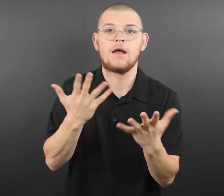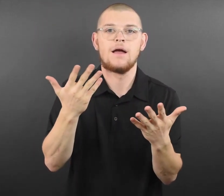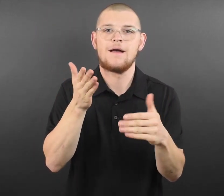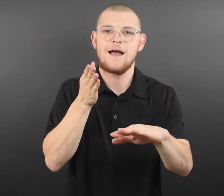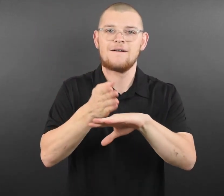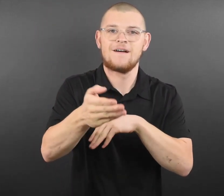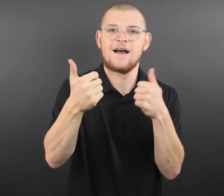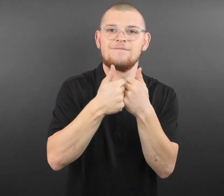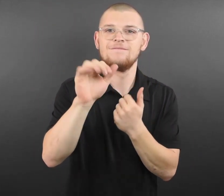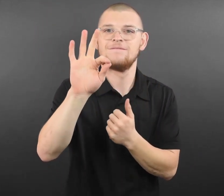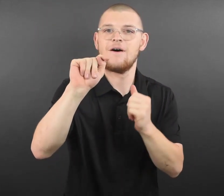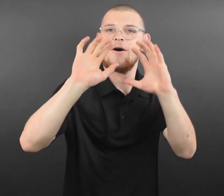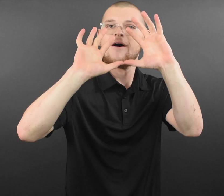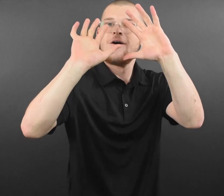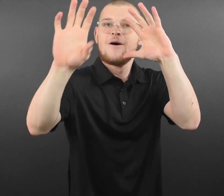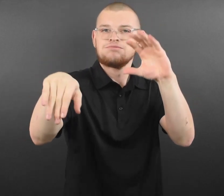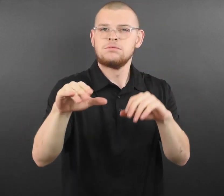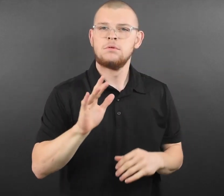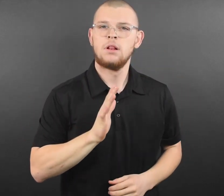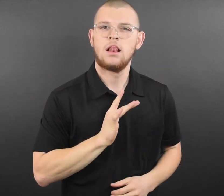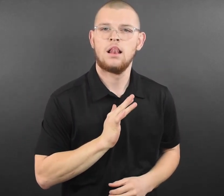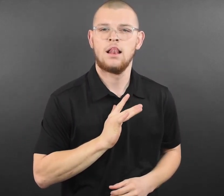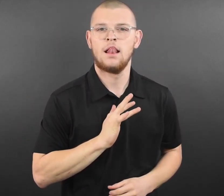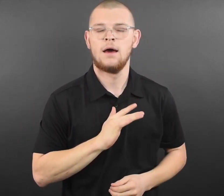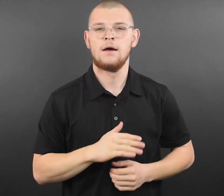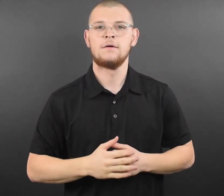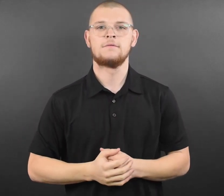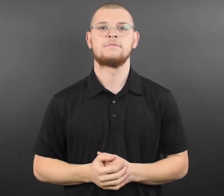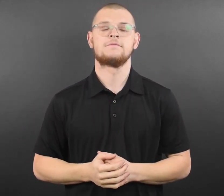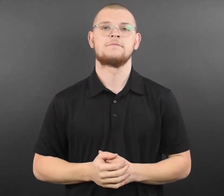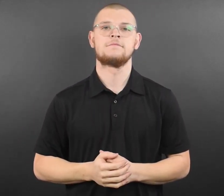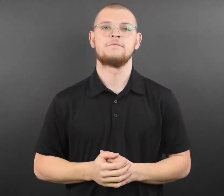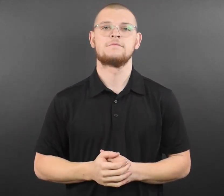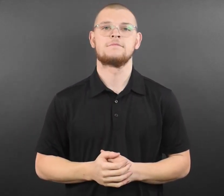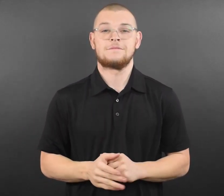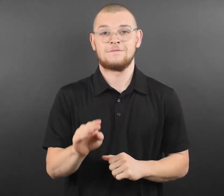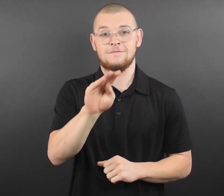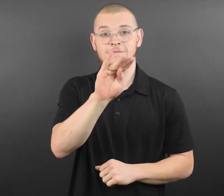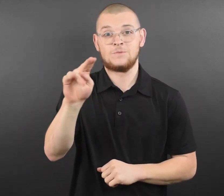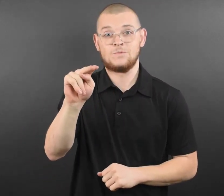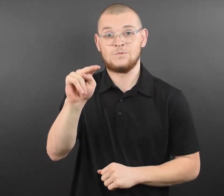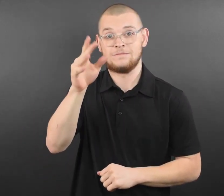Minnesota Lynx ● 12-person suite, pregame bench sit to